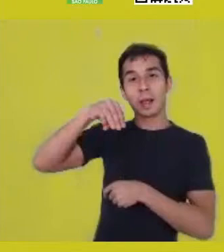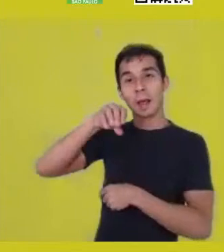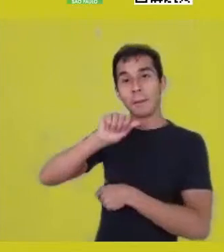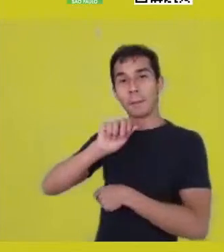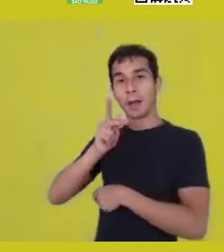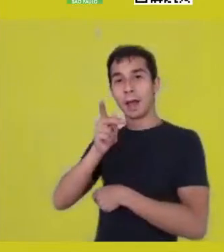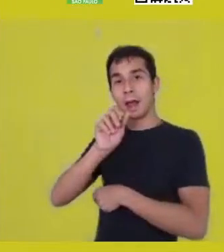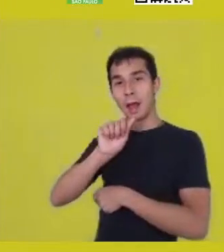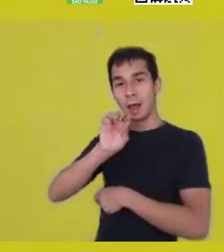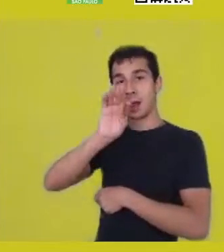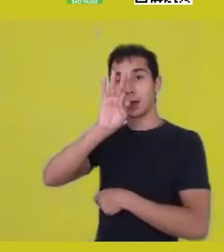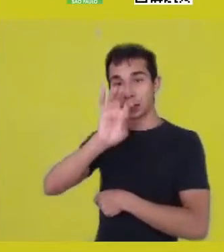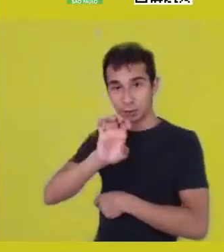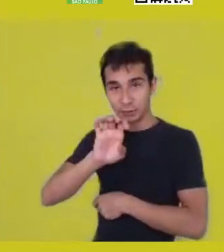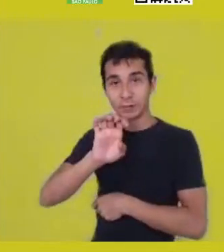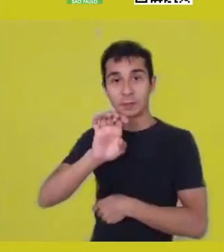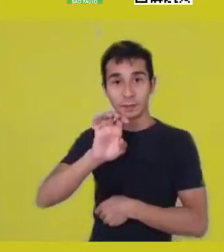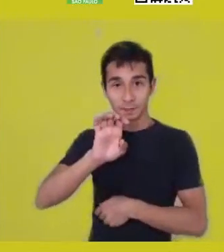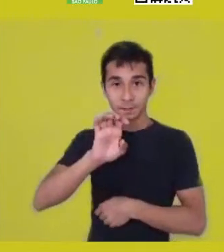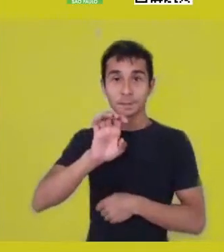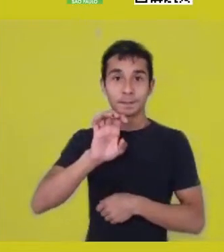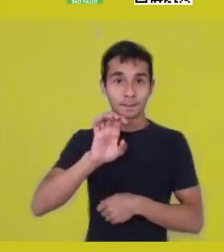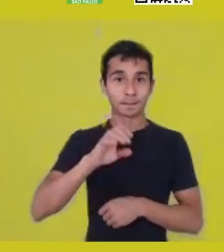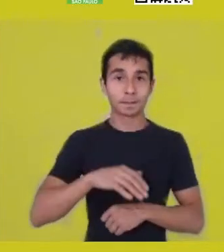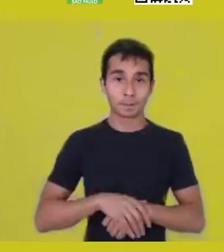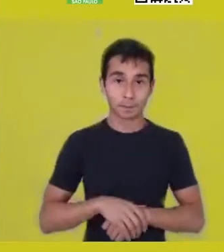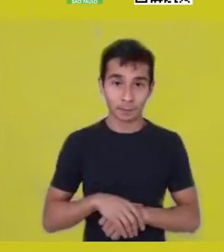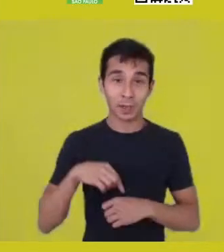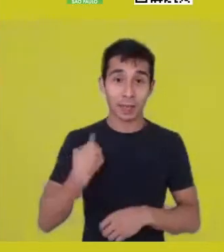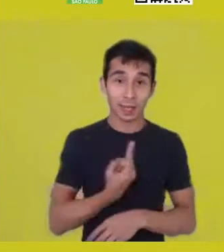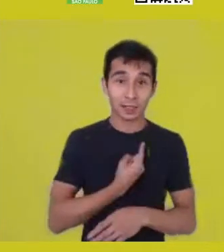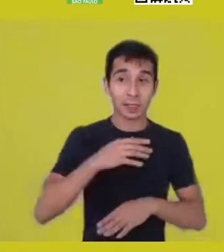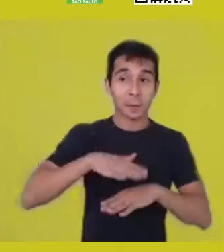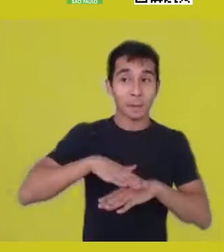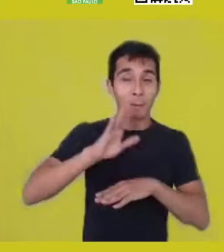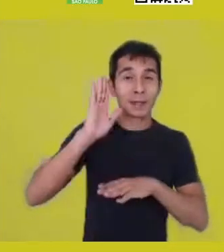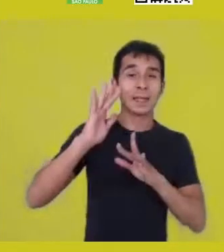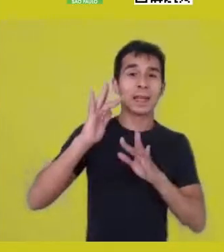Try to connect more and more with all these energies